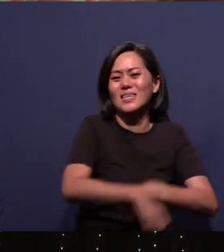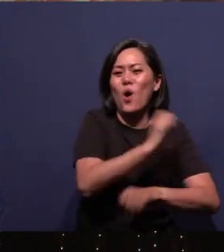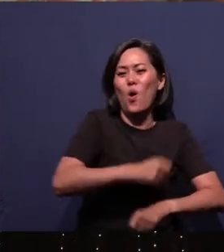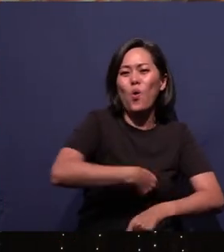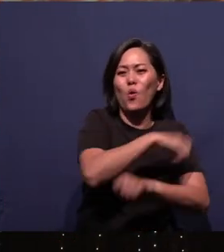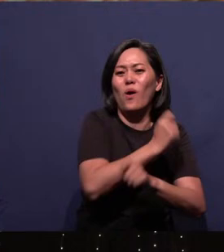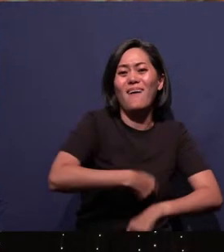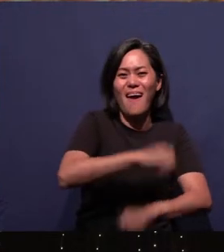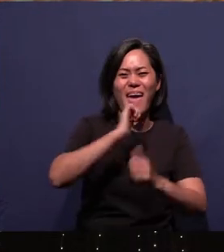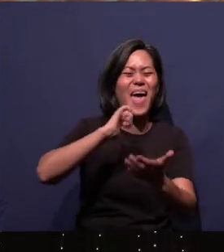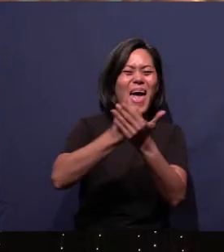Amen, that's beautiful.